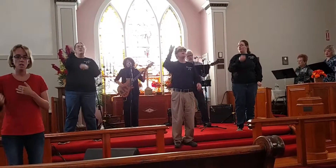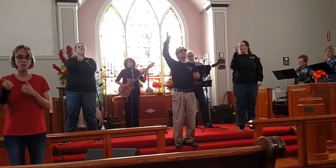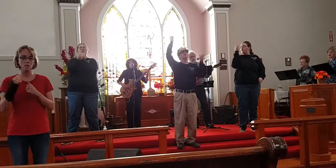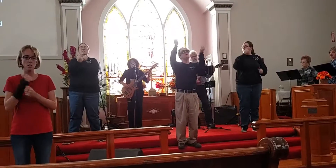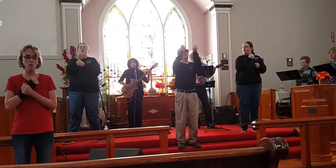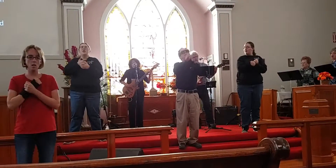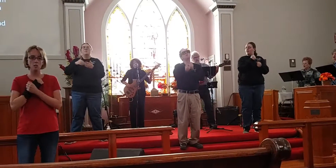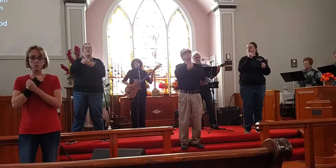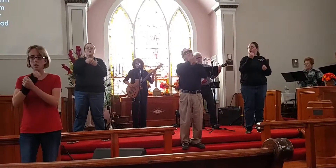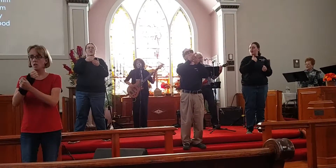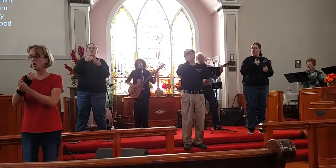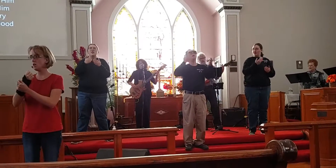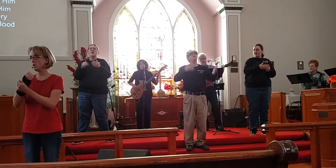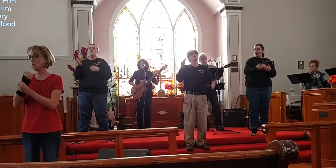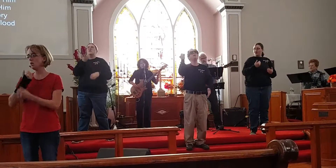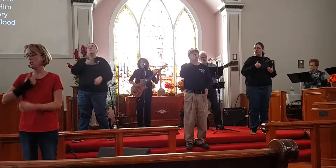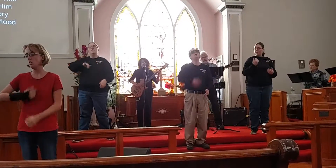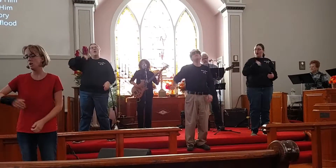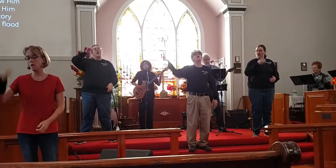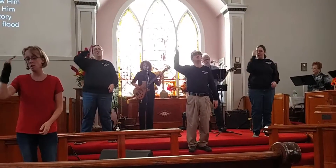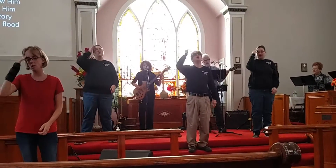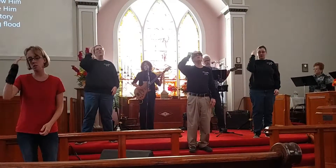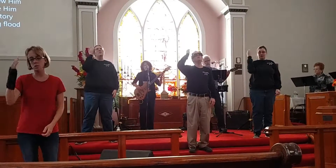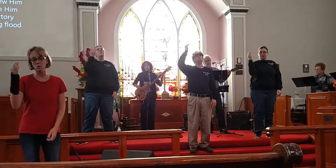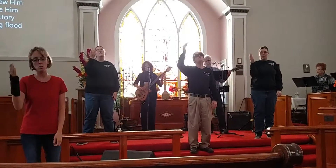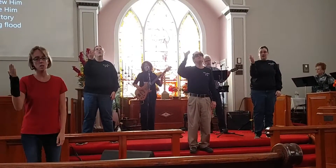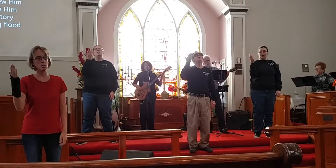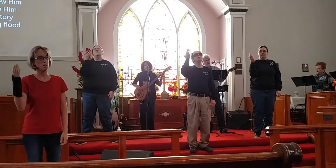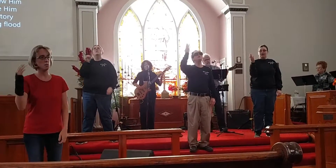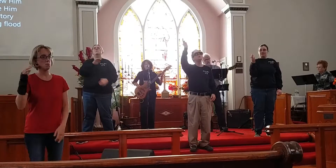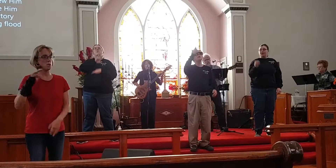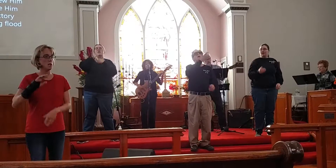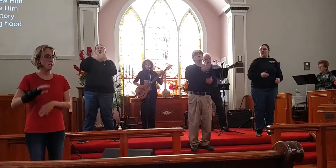He loved me ere I knew Him